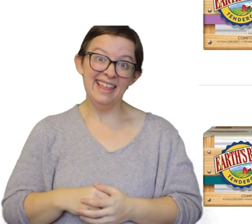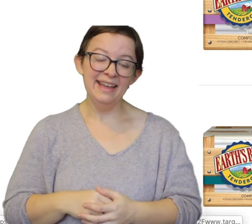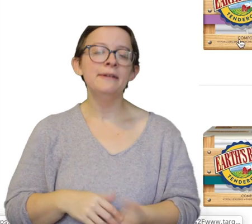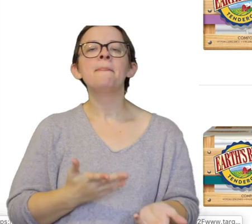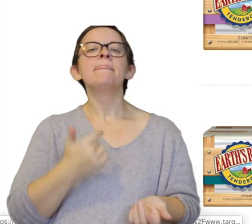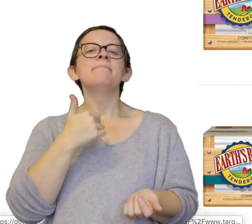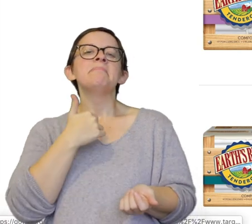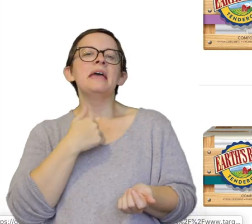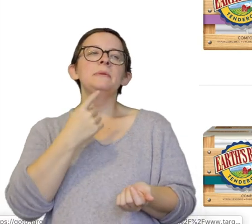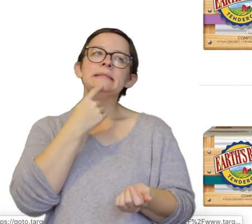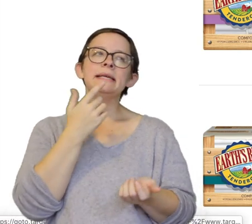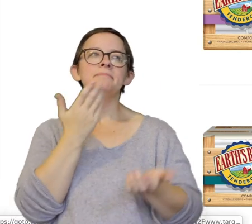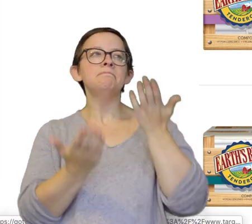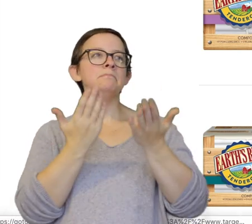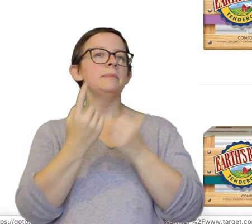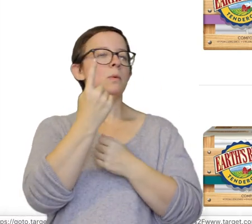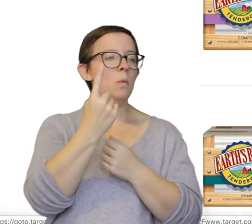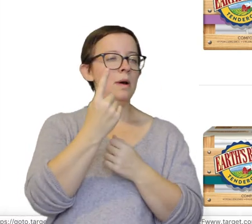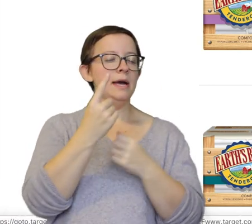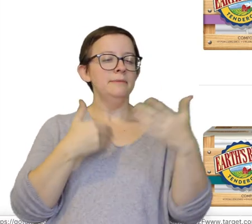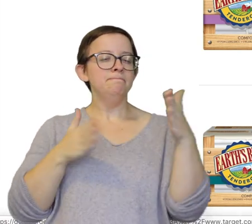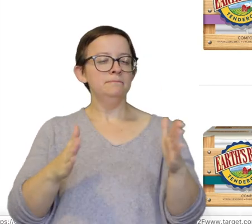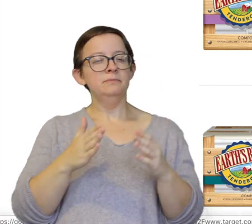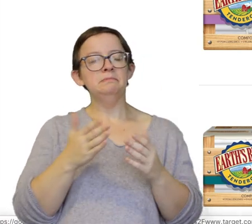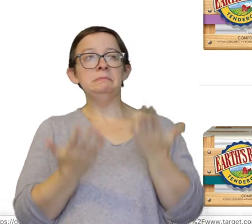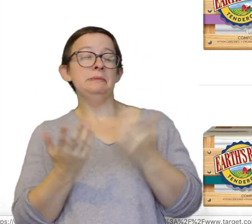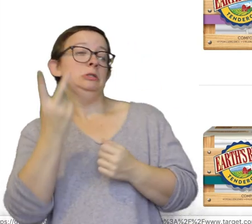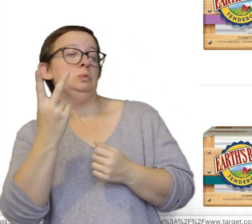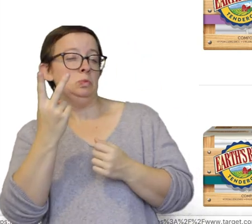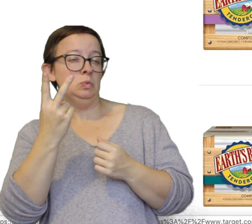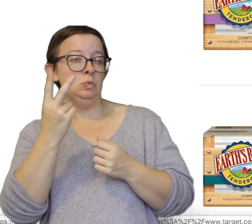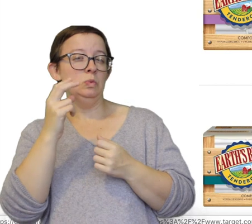I would just work with maybe one pack of newborns or maybe two if you want to be safe about it.